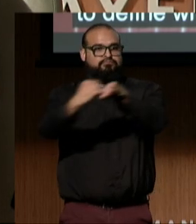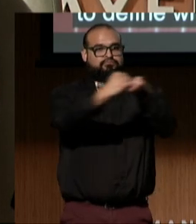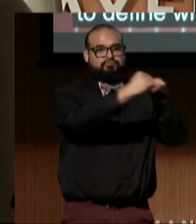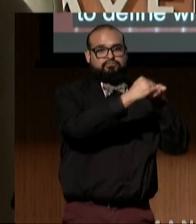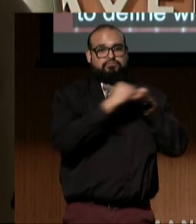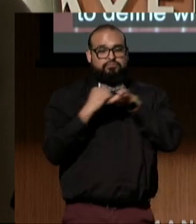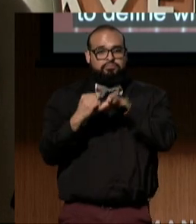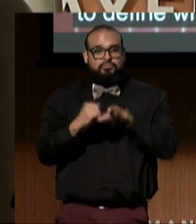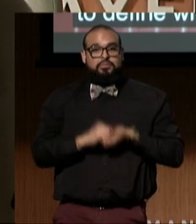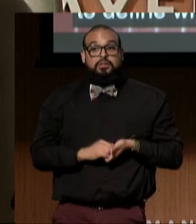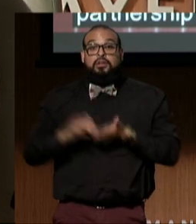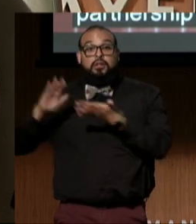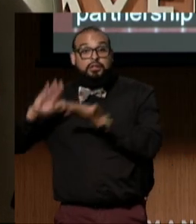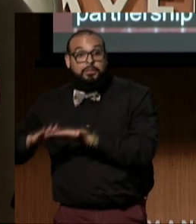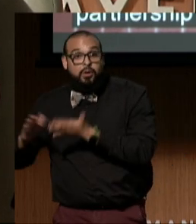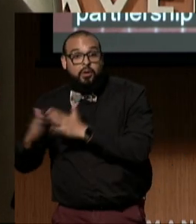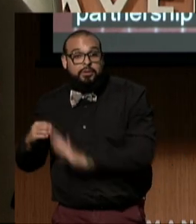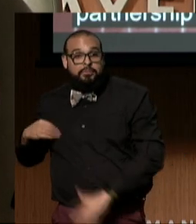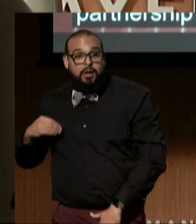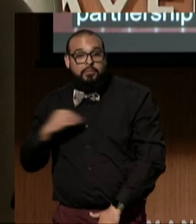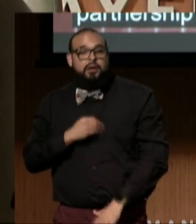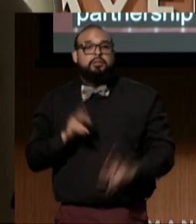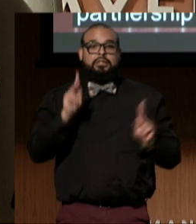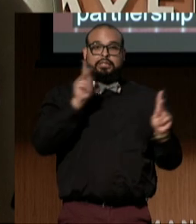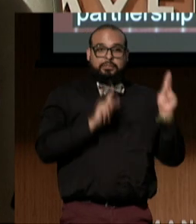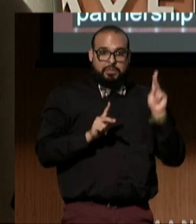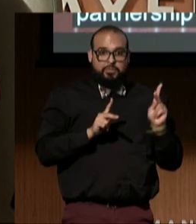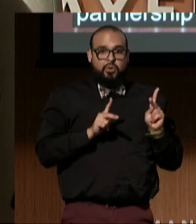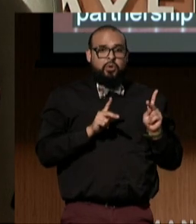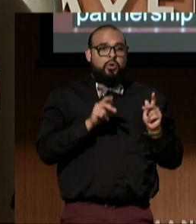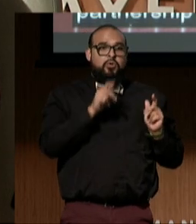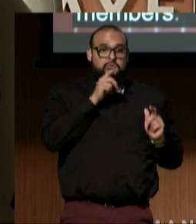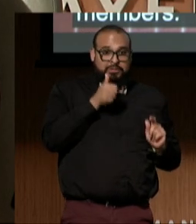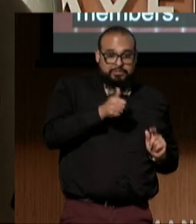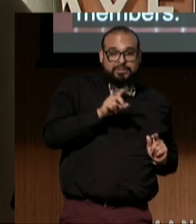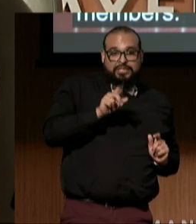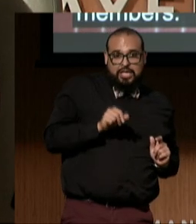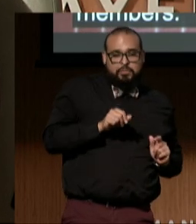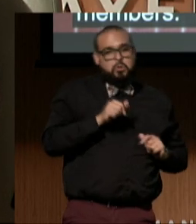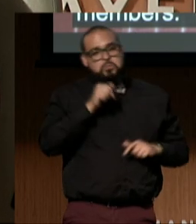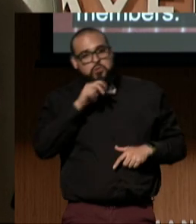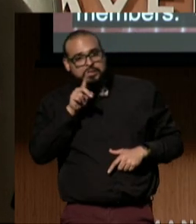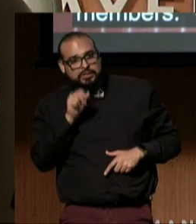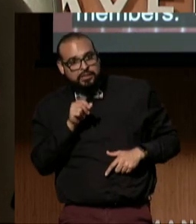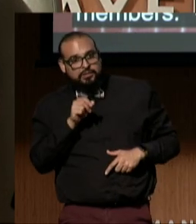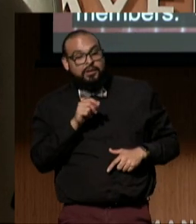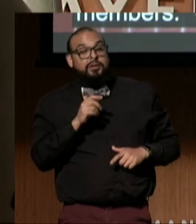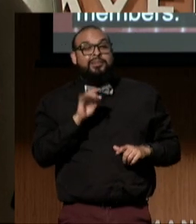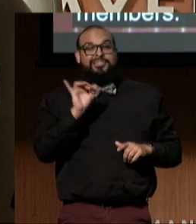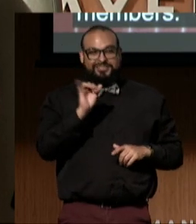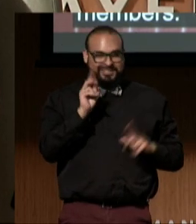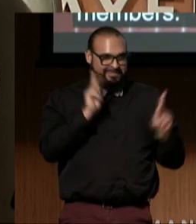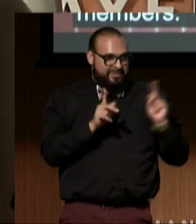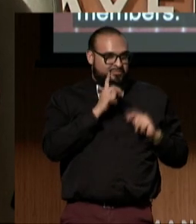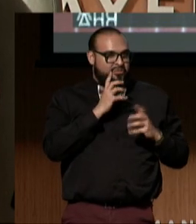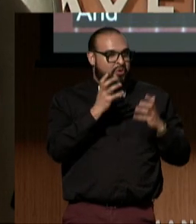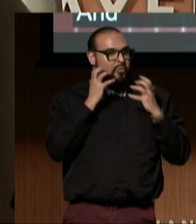with other community members, with people with and without disabilities, and people interested in being on the cutting edge,